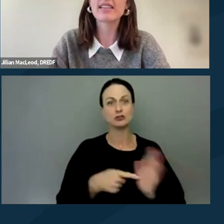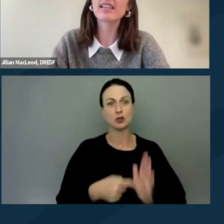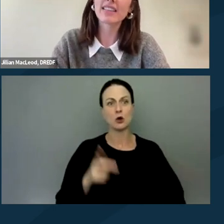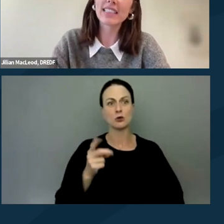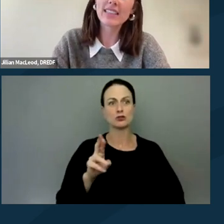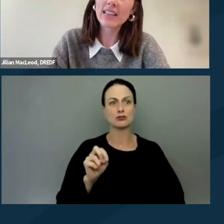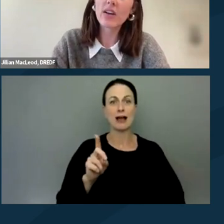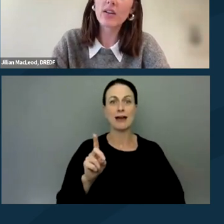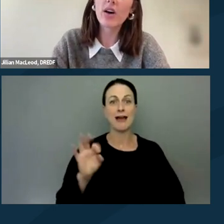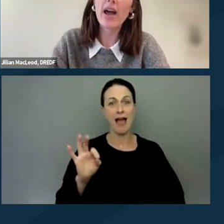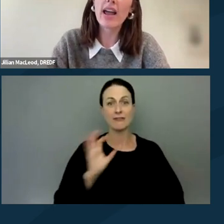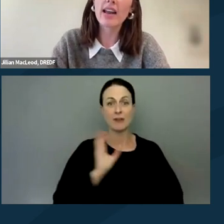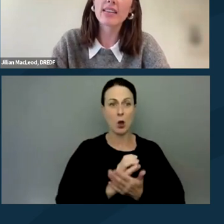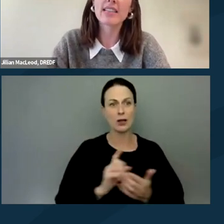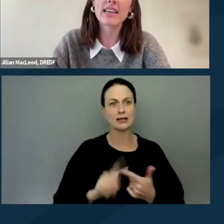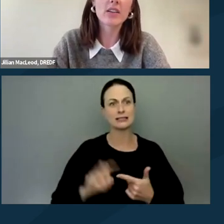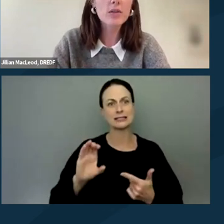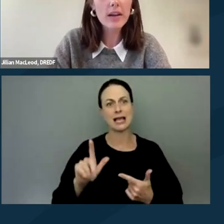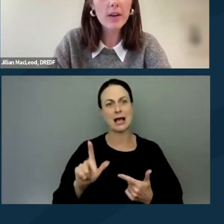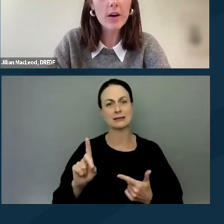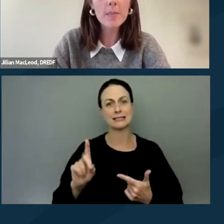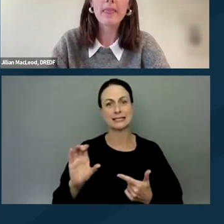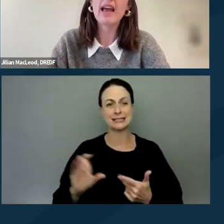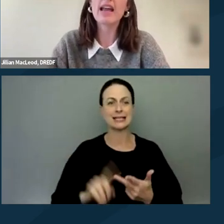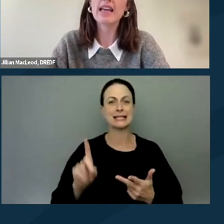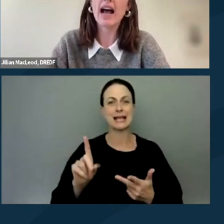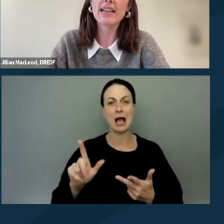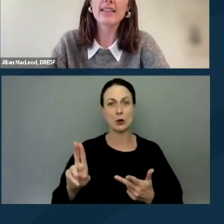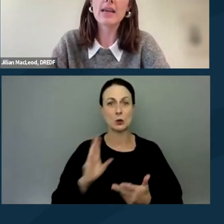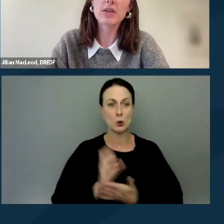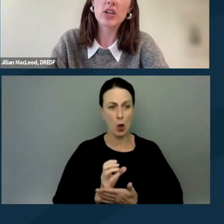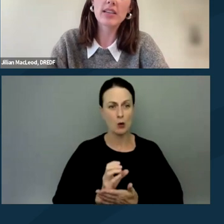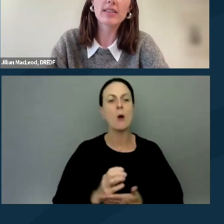the CLDC logo, and the DLU logo. And it has images,